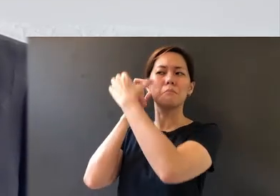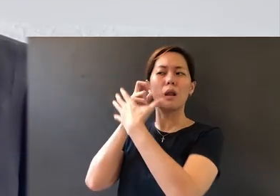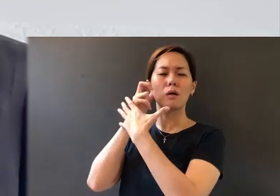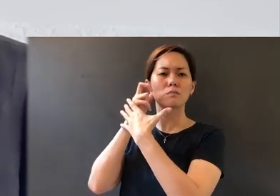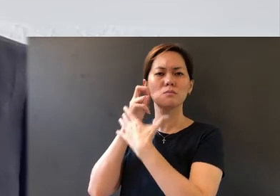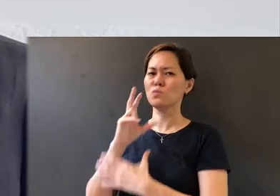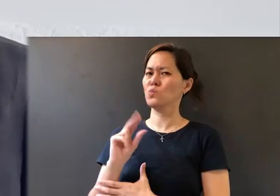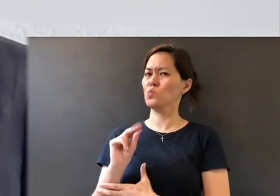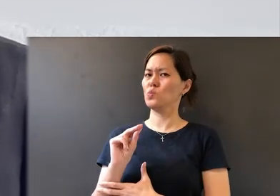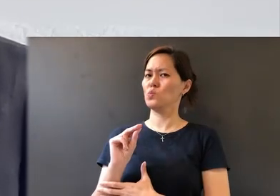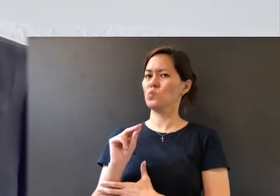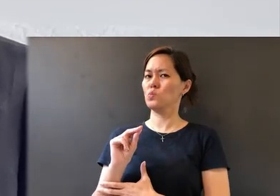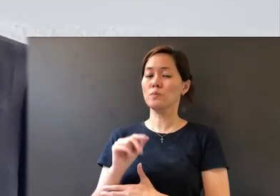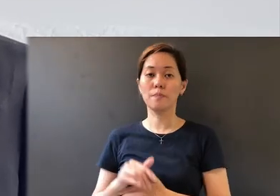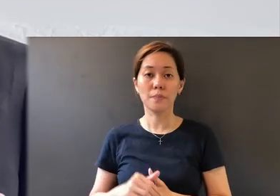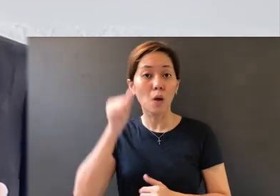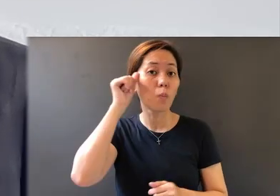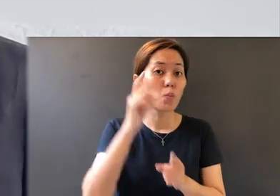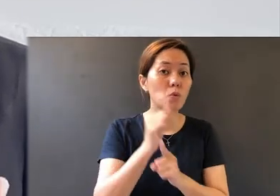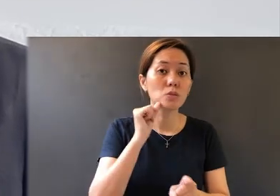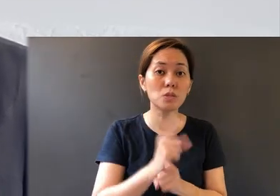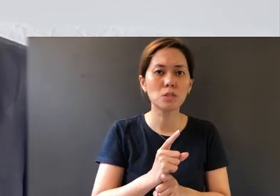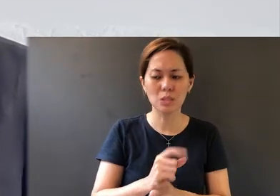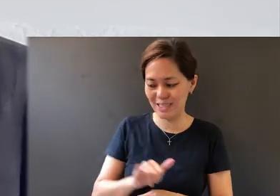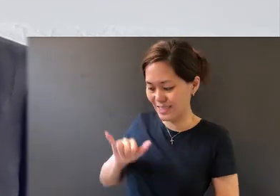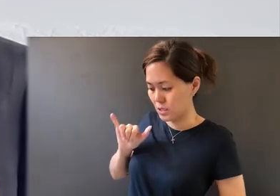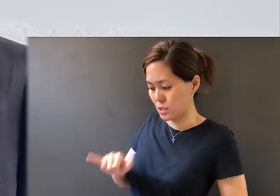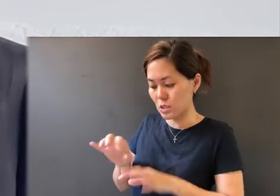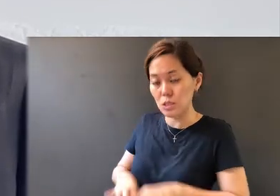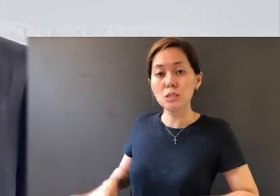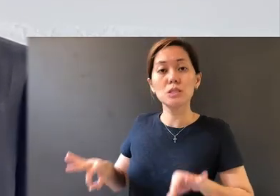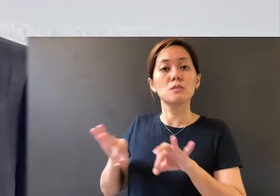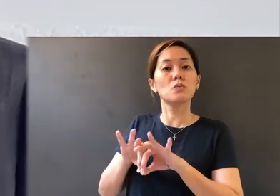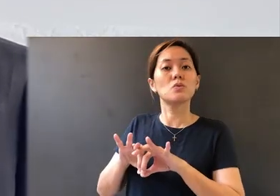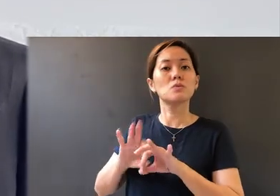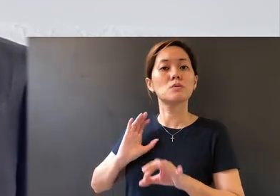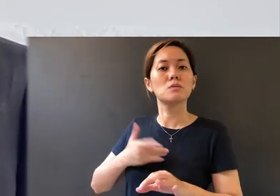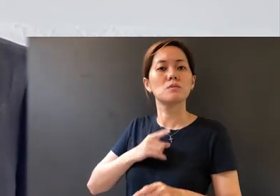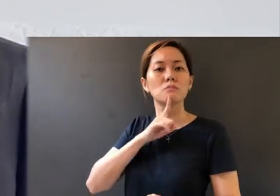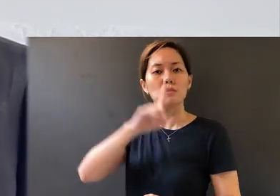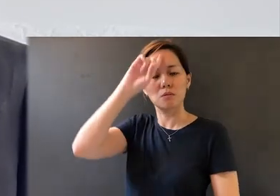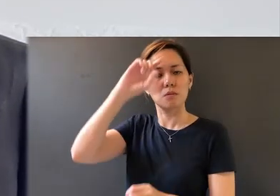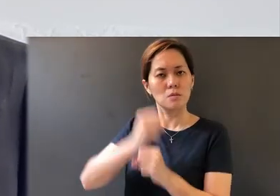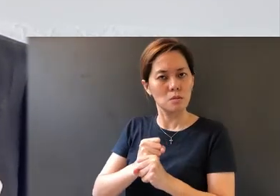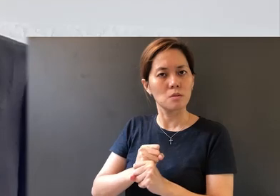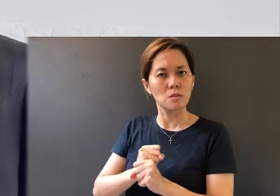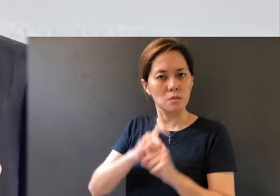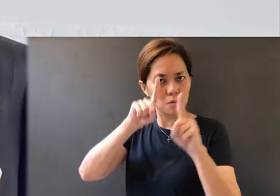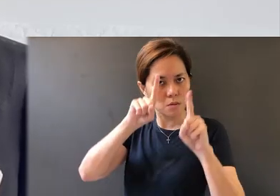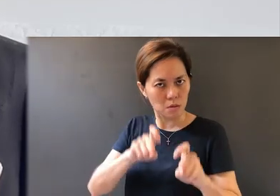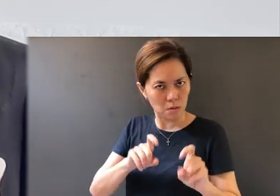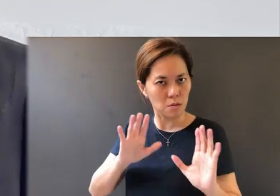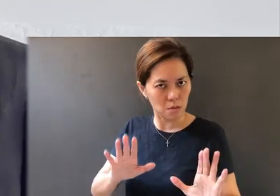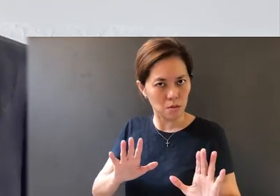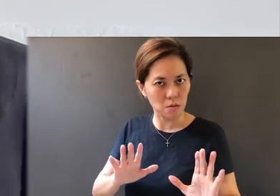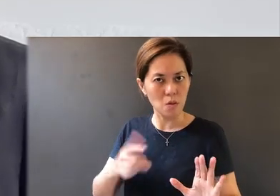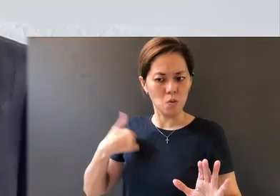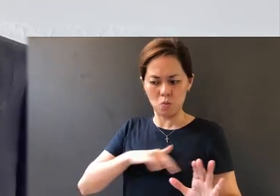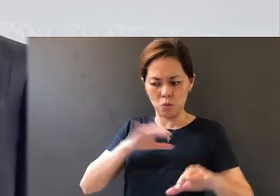So brothers and sisters, this is an important test of our real faith: that we are to be doers of the Word,